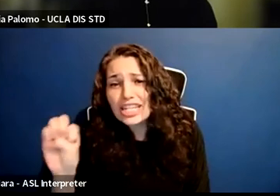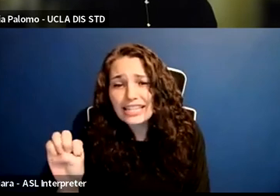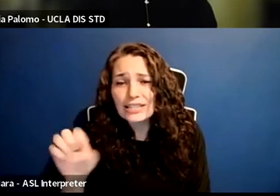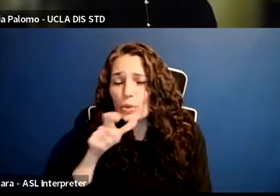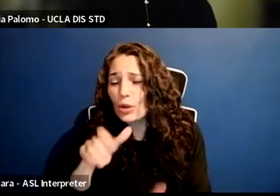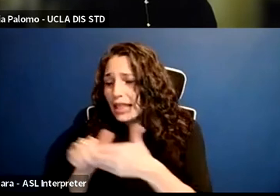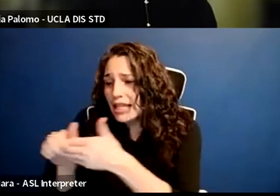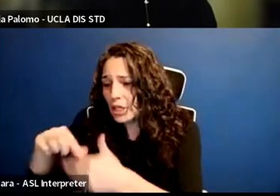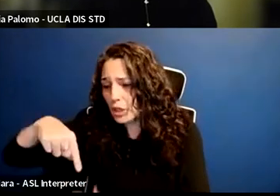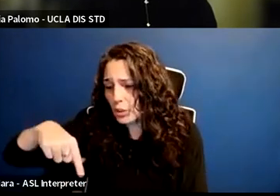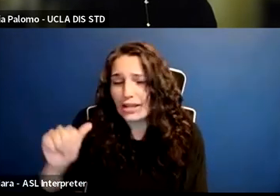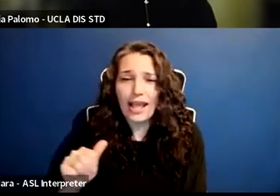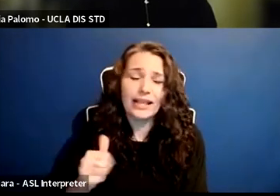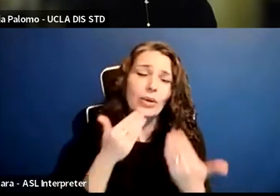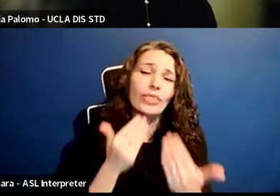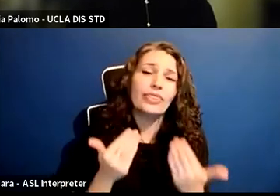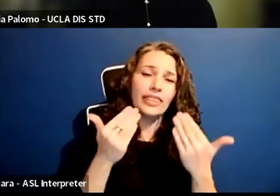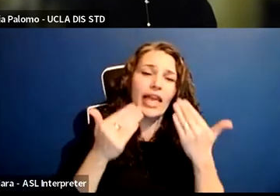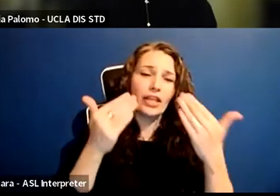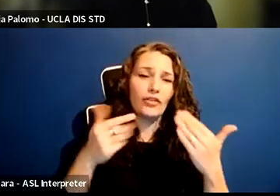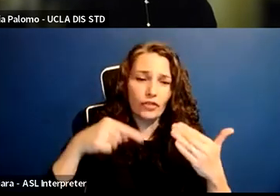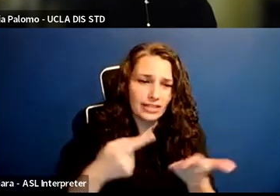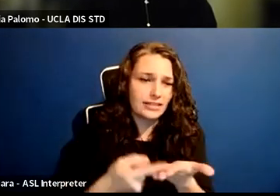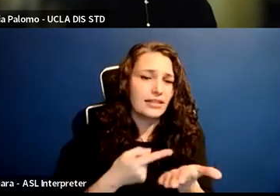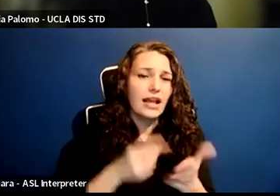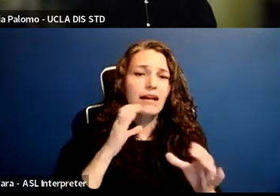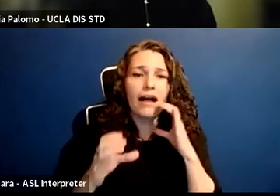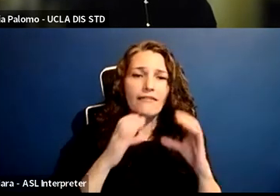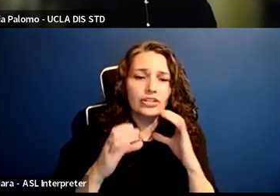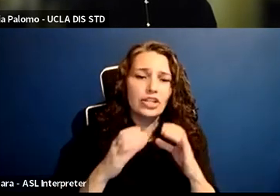I am so grateful we've had this conversation, and I love the fact that we ended on hope.